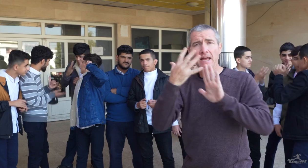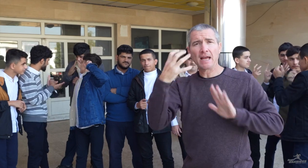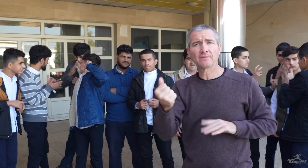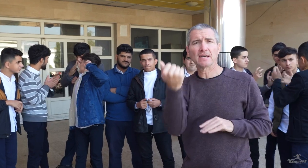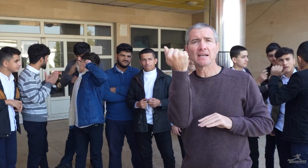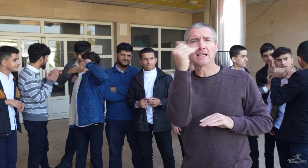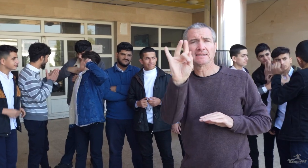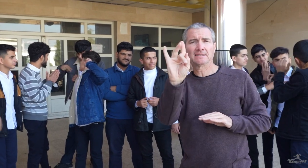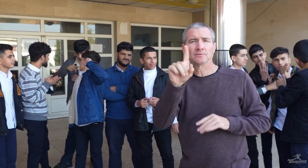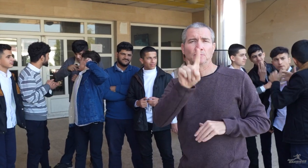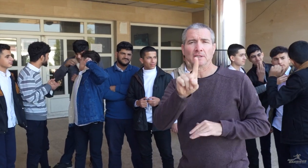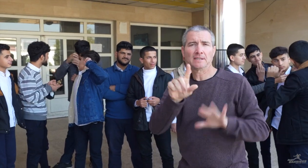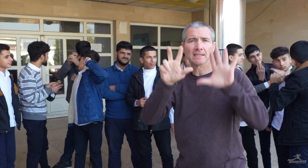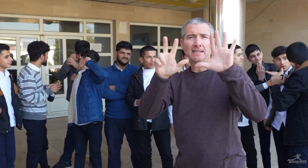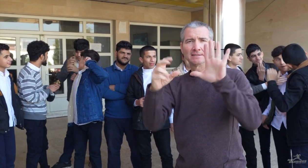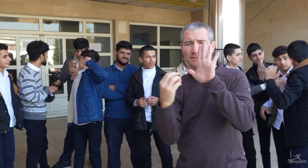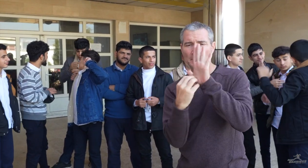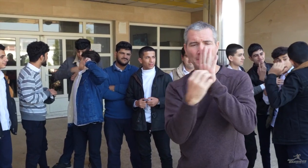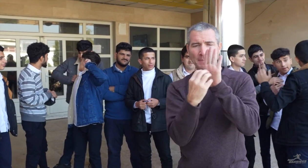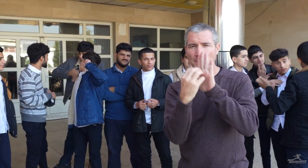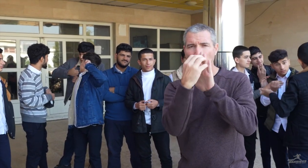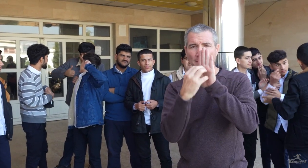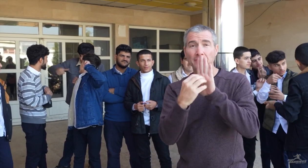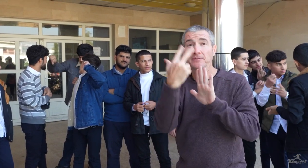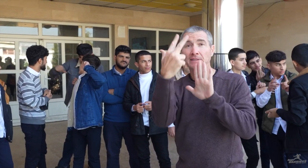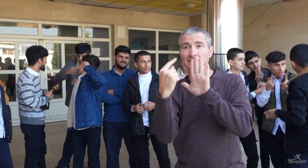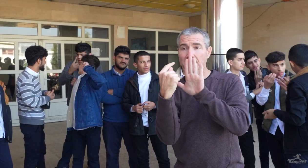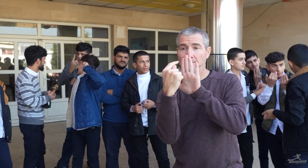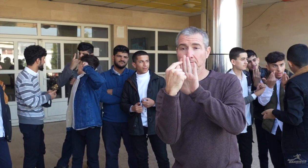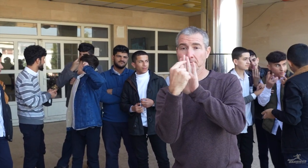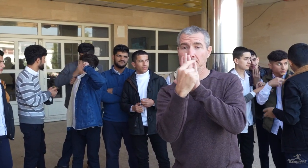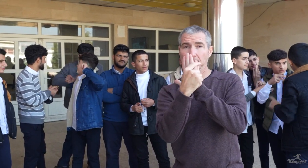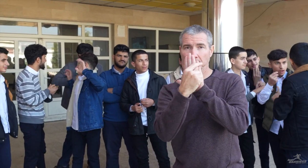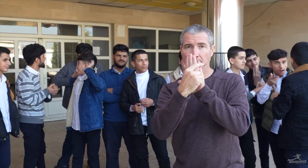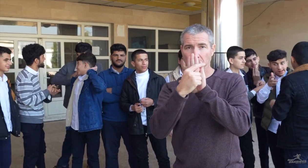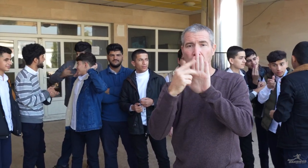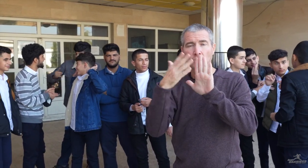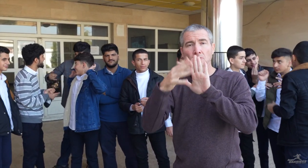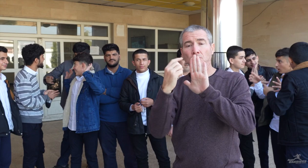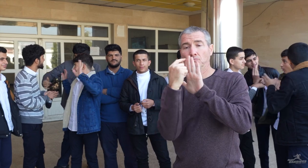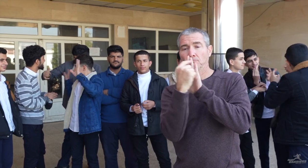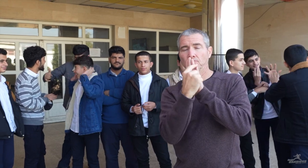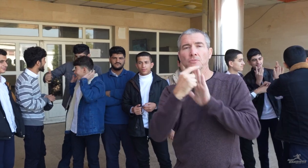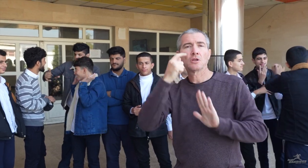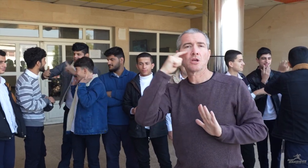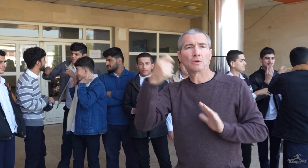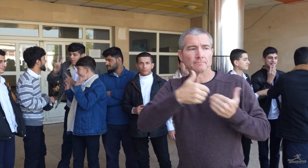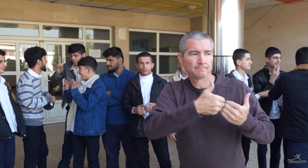Iraq has 18 provinces. Kurdistan has 3 governorates.